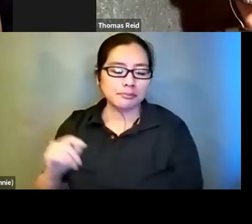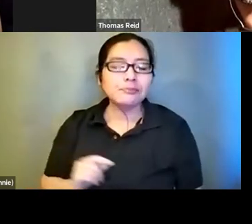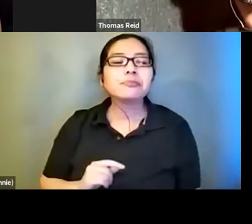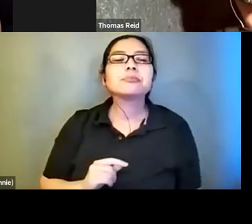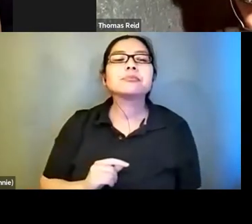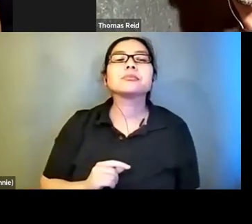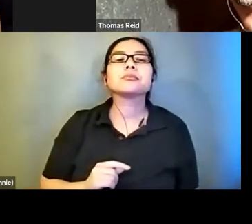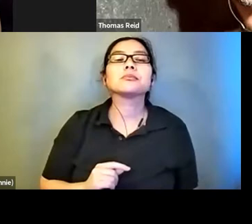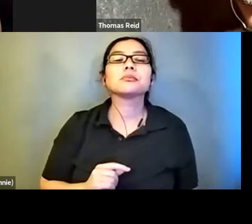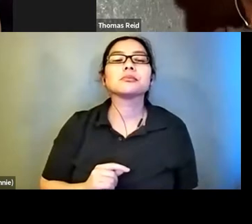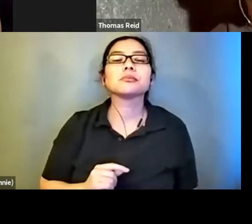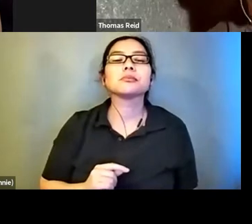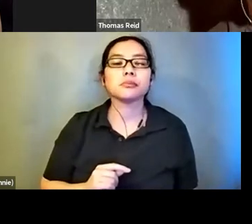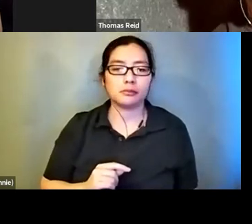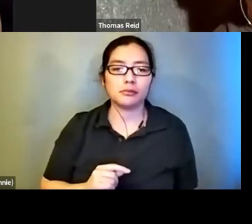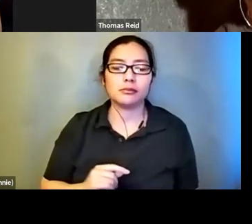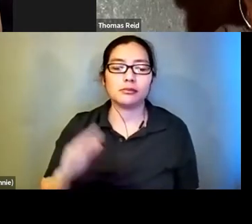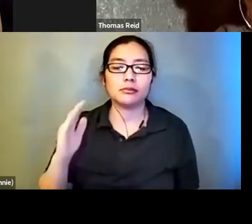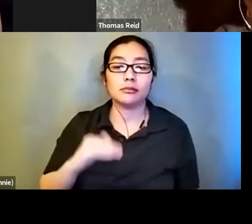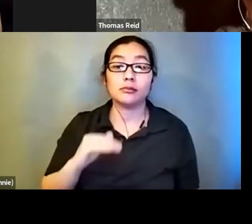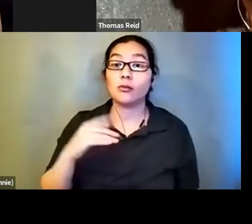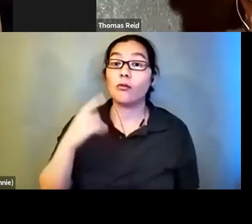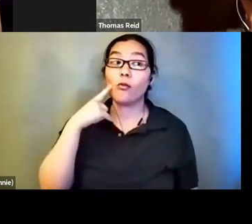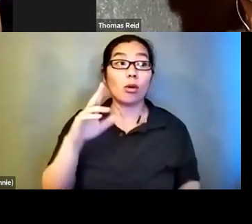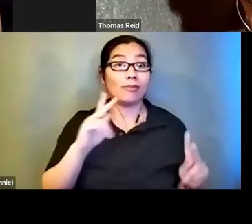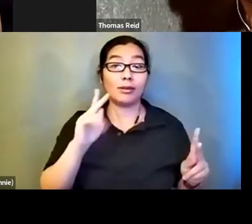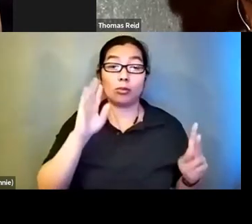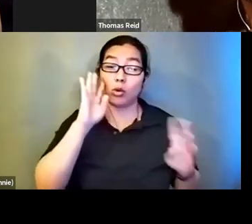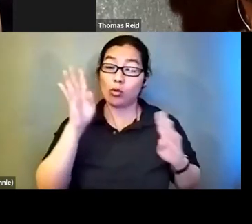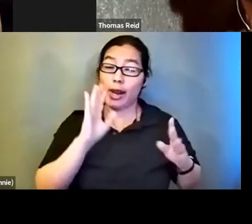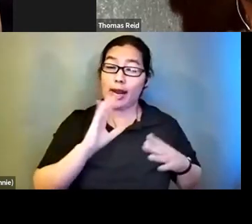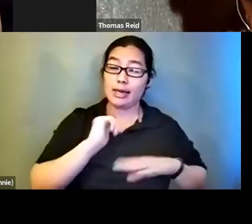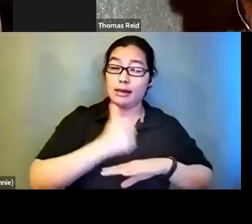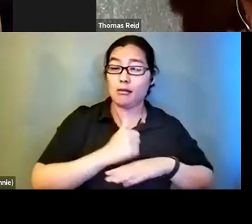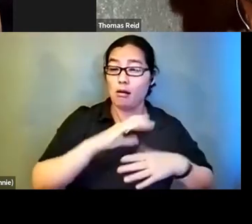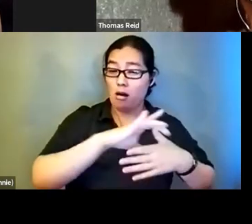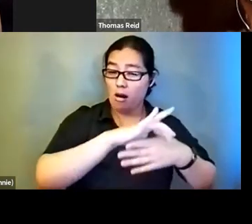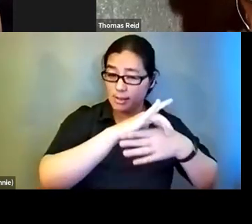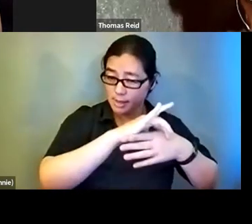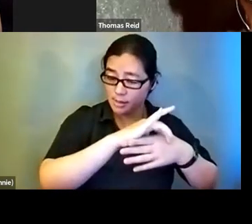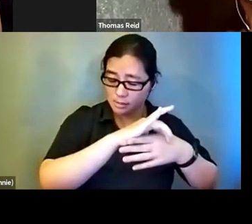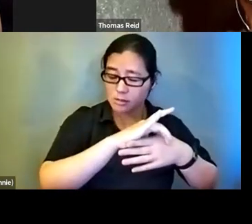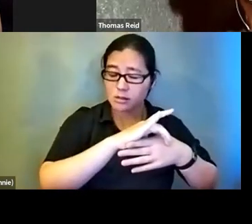say to content creators that there is a huge demand